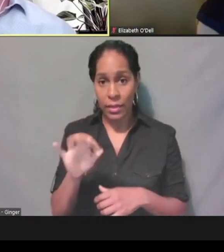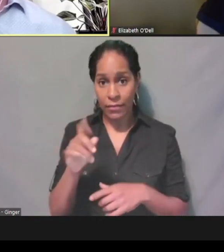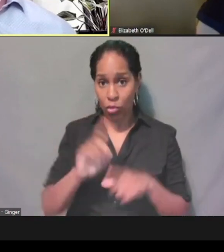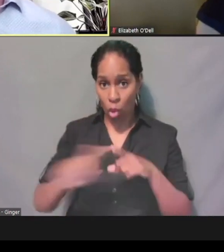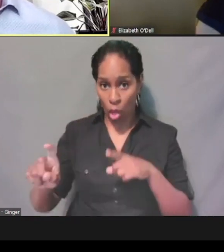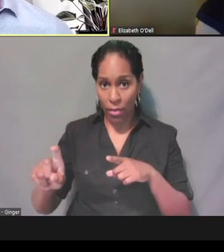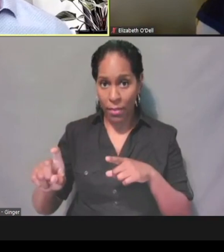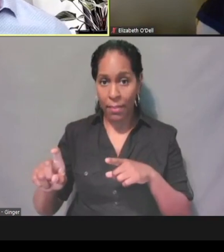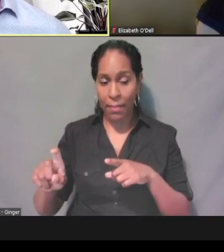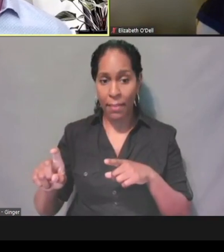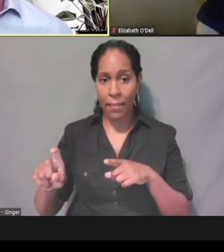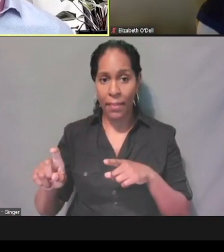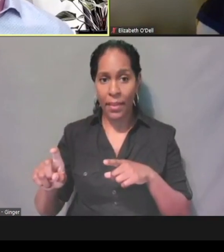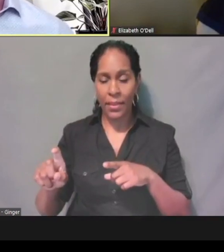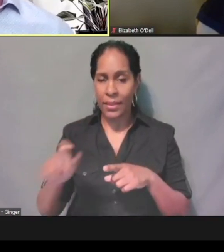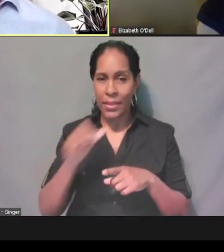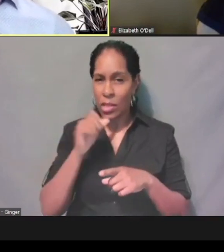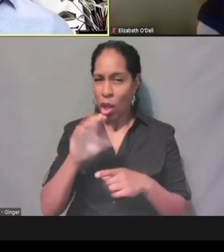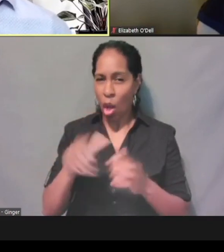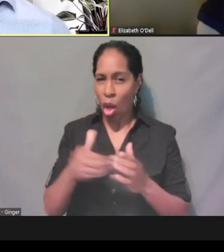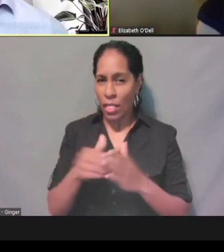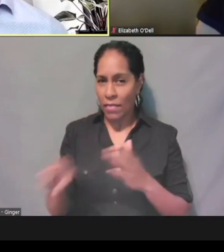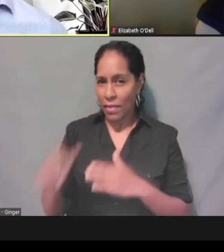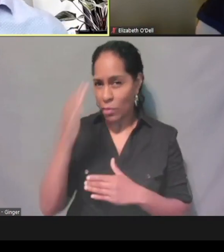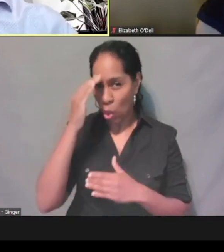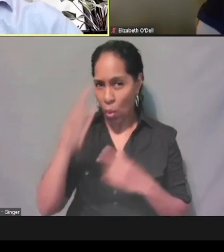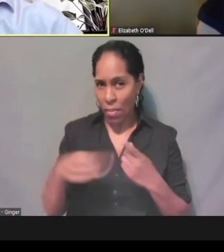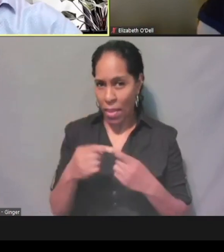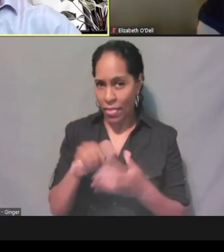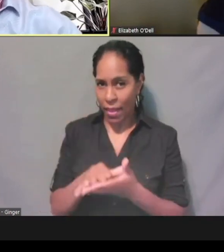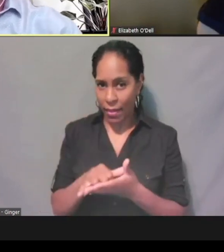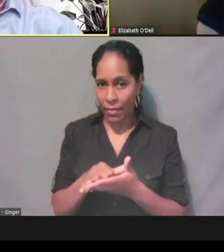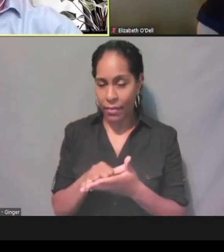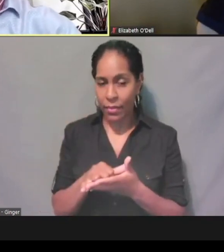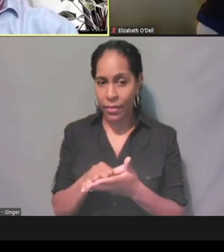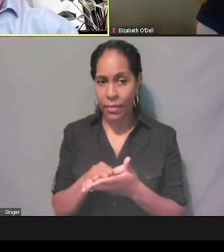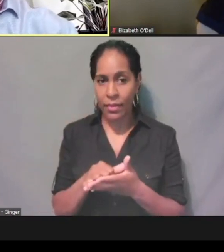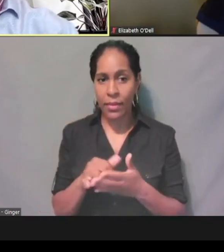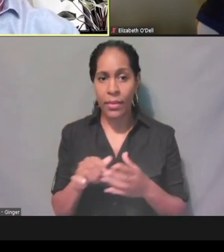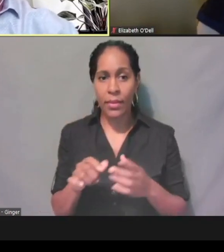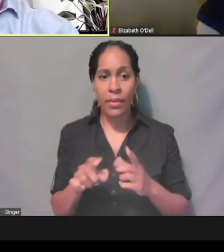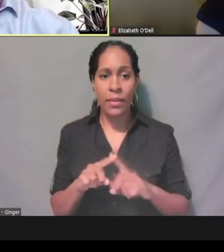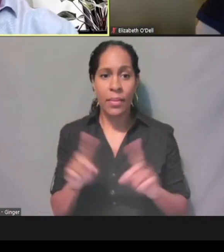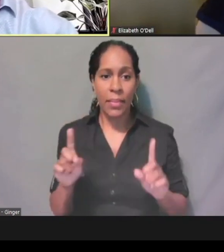Not all of them are aware, probably not every caseworker, but that's where we can give them some feedback